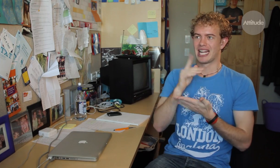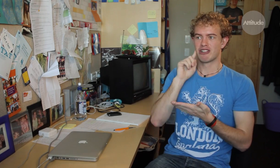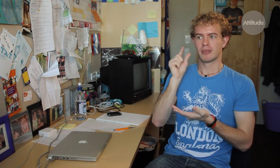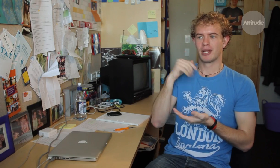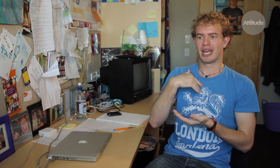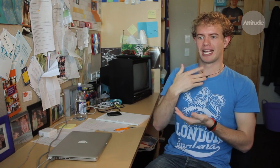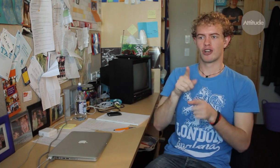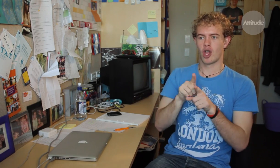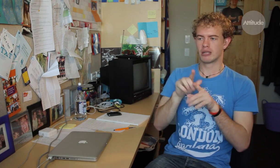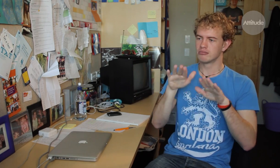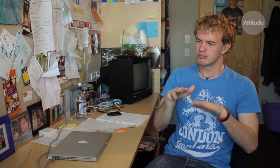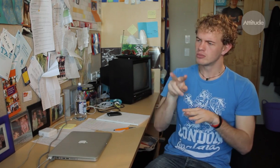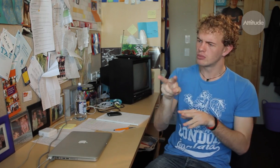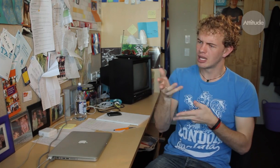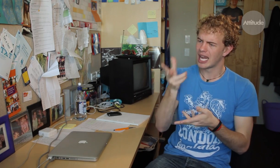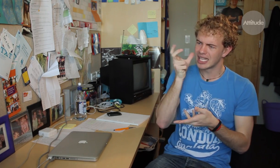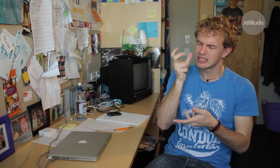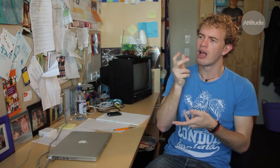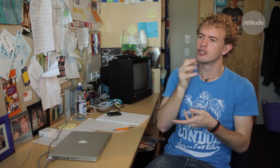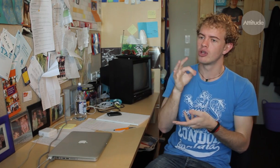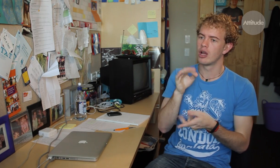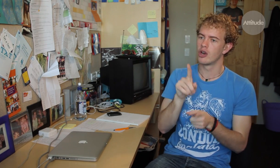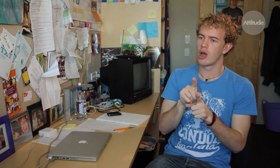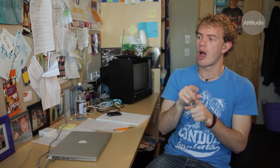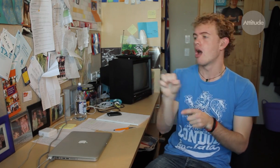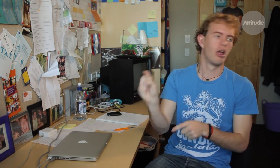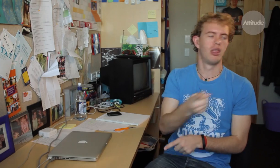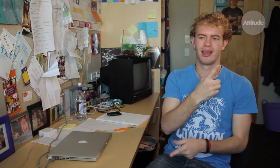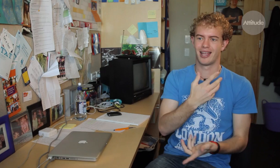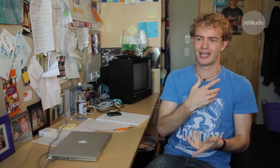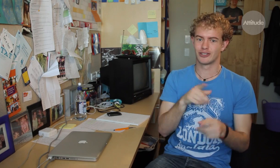making the effort to understand it. People need to learn some patience and try and concentrate